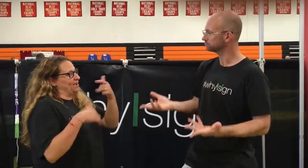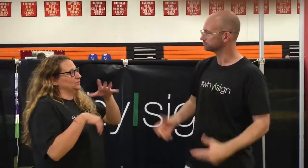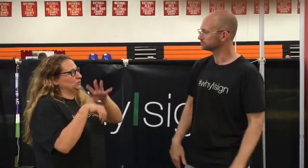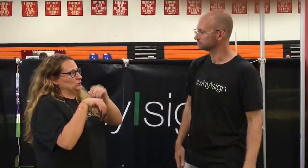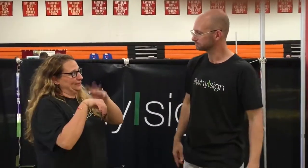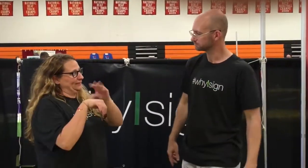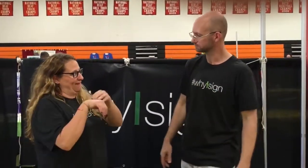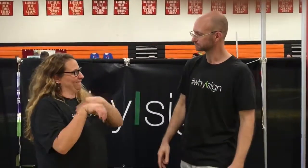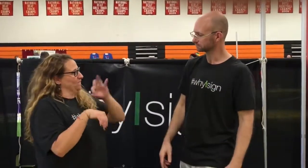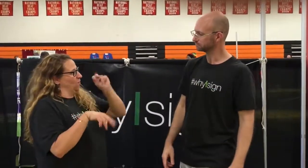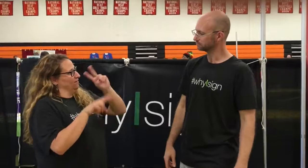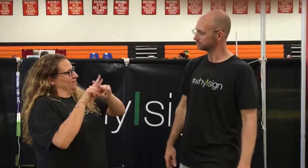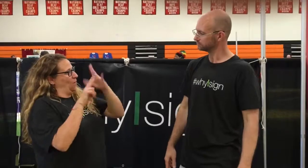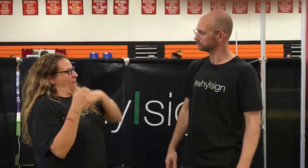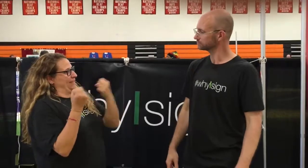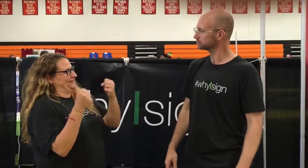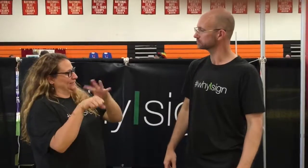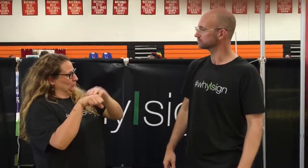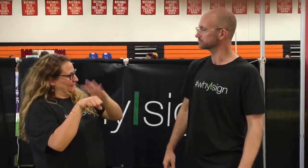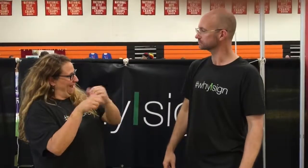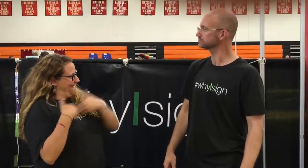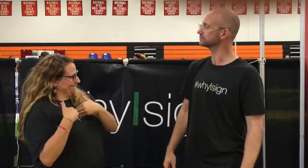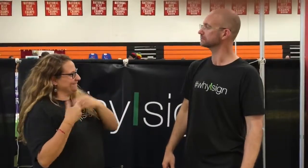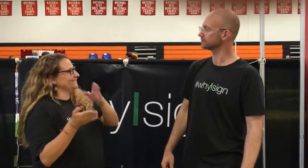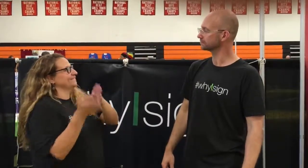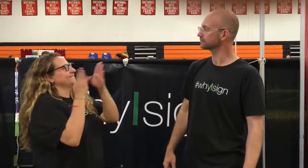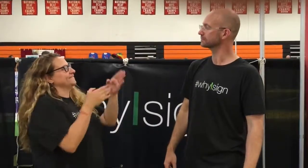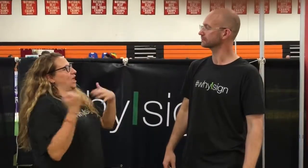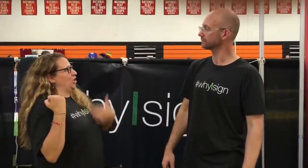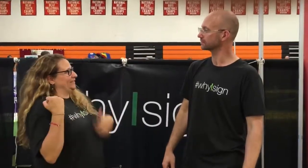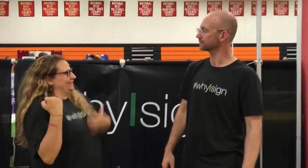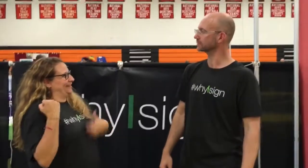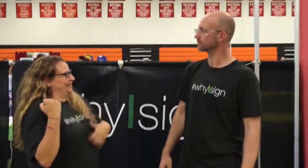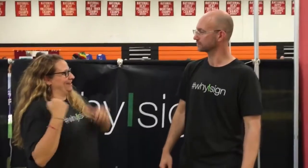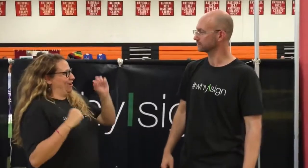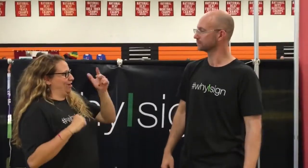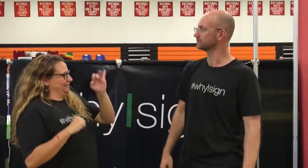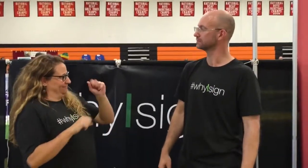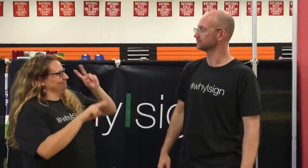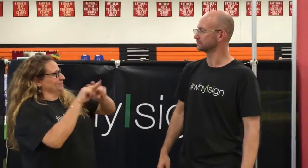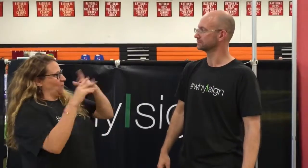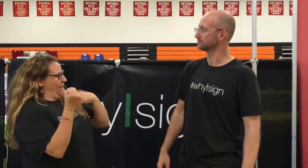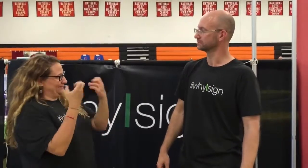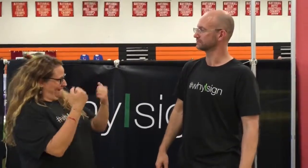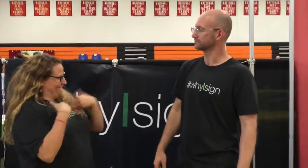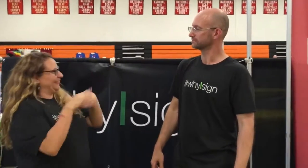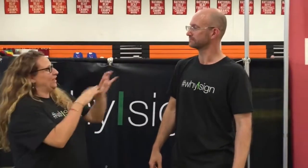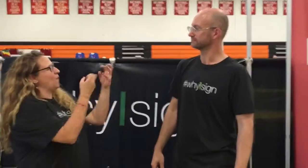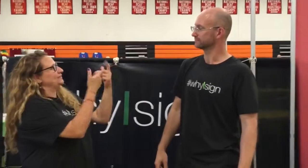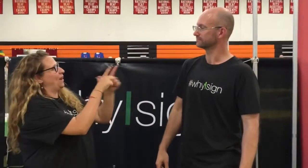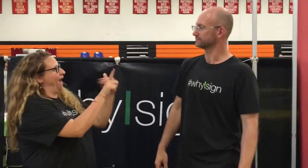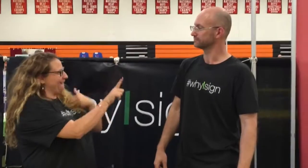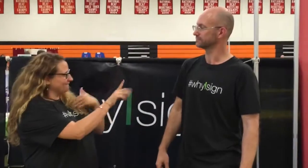Sweden has their own #whyIsign campaign. And there is Argentina, they have their own #whyIsign for their own language.